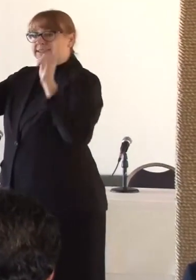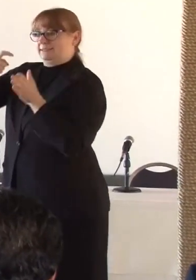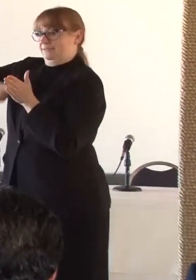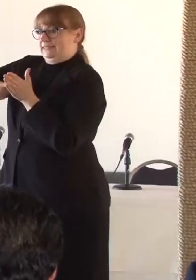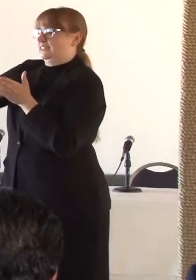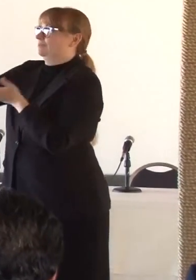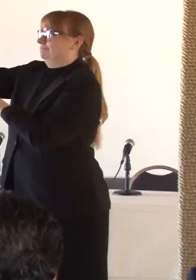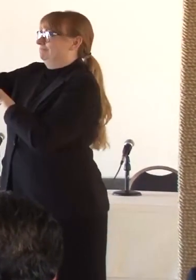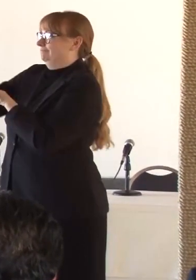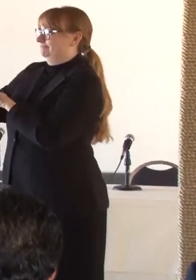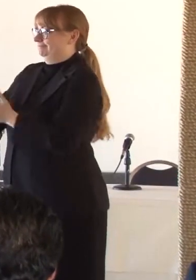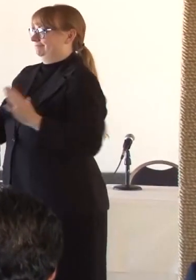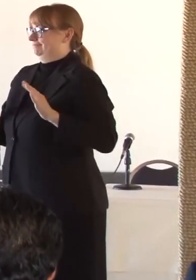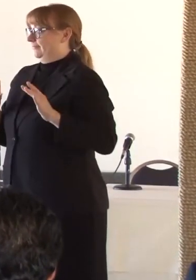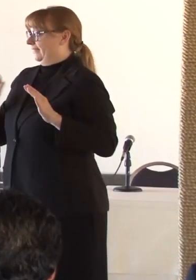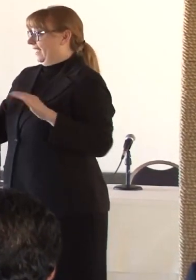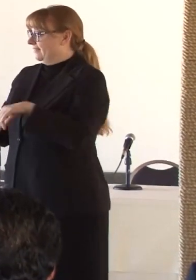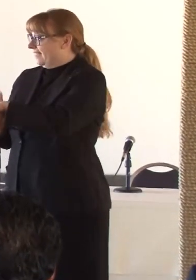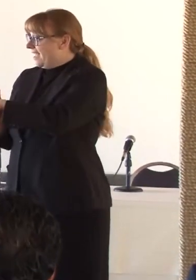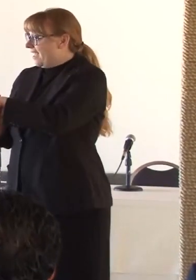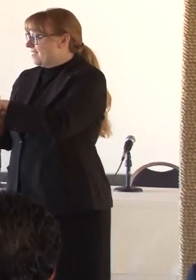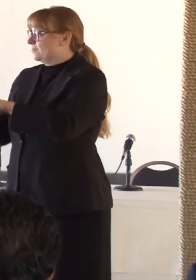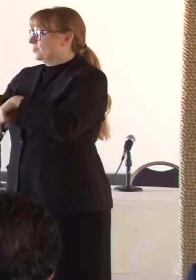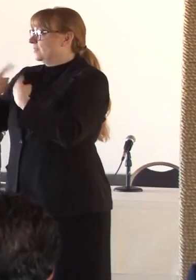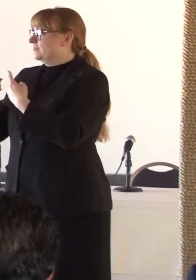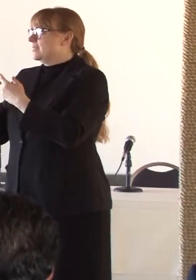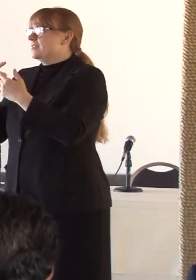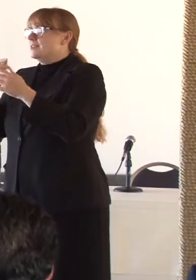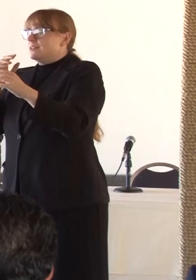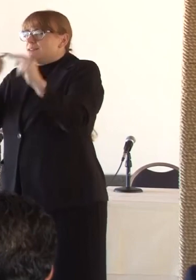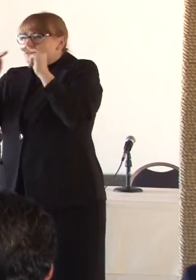been actually dealing with vendors and learning all these new skills to